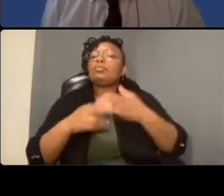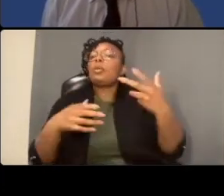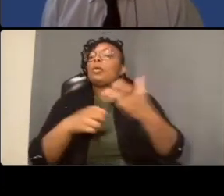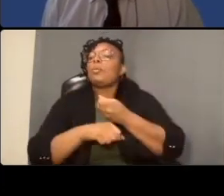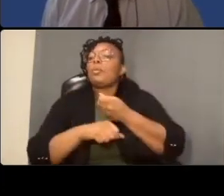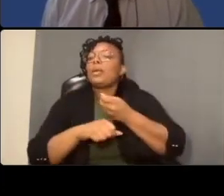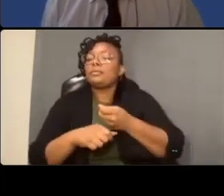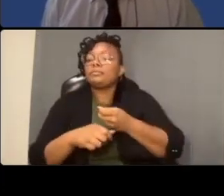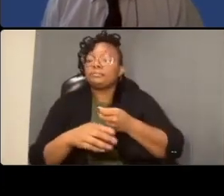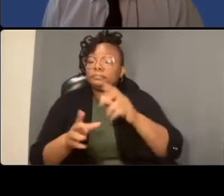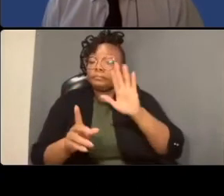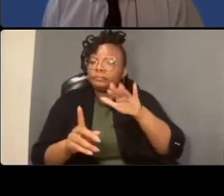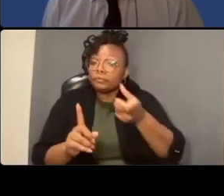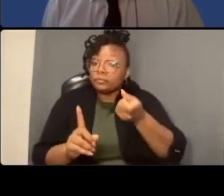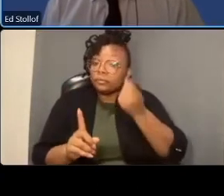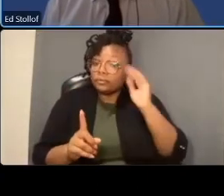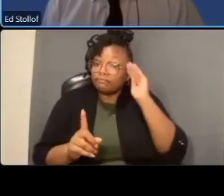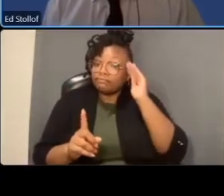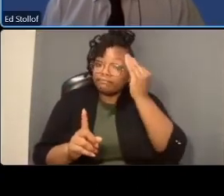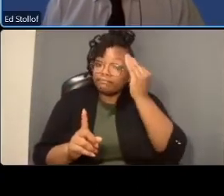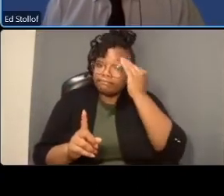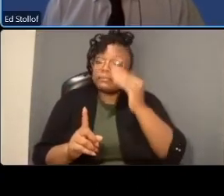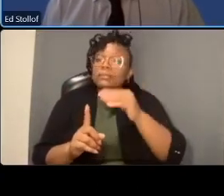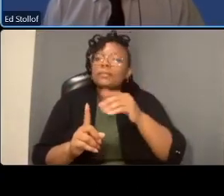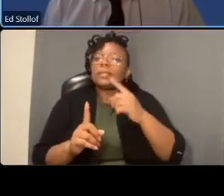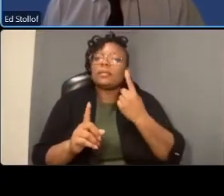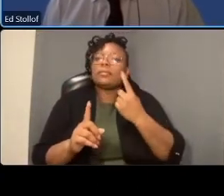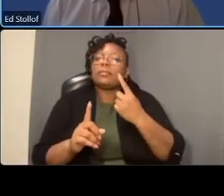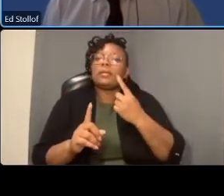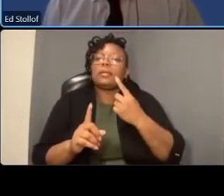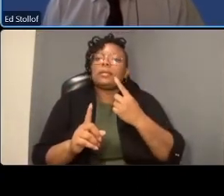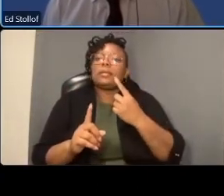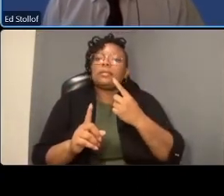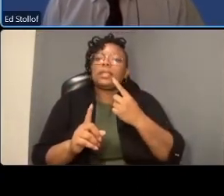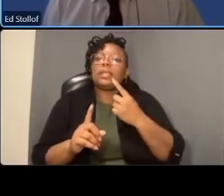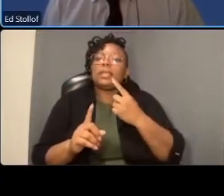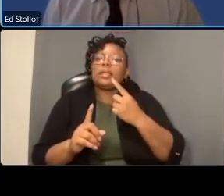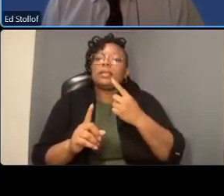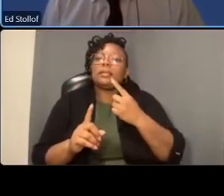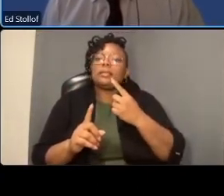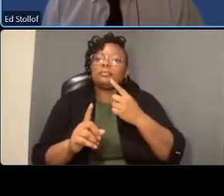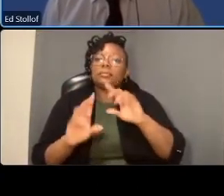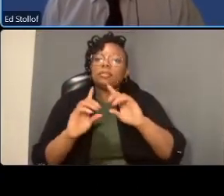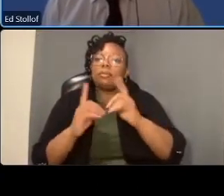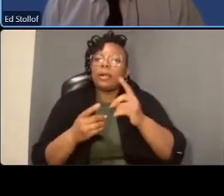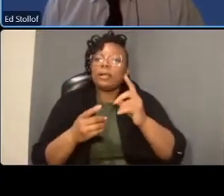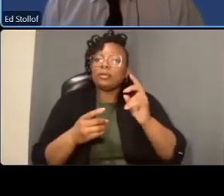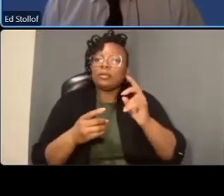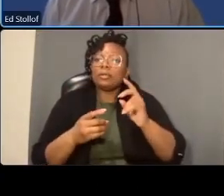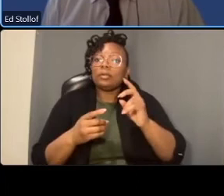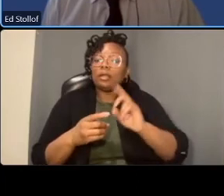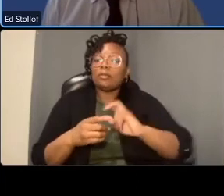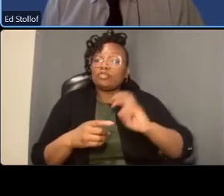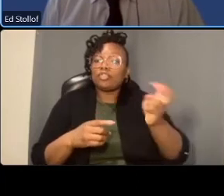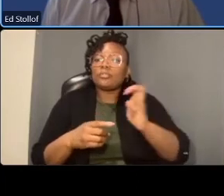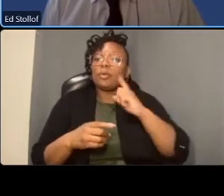and we'll can elaborate this a little bit more but but we're making connections little by little right one mile by one mile one block by one plot